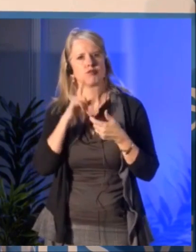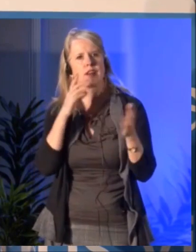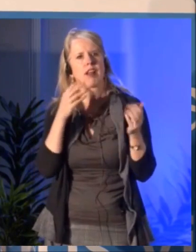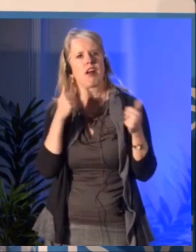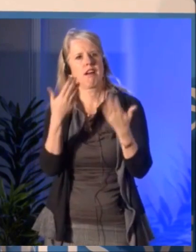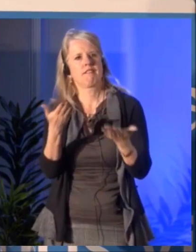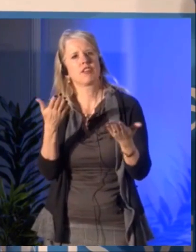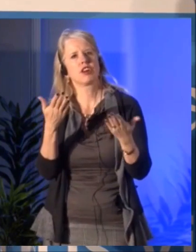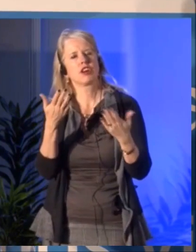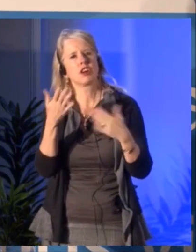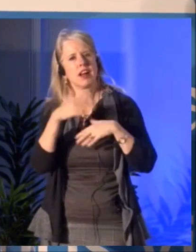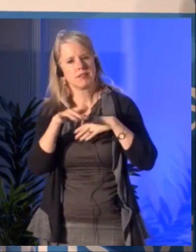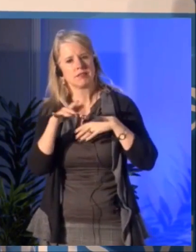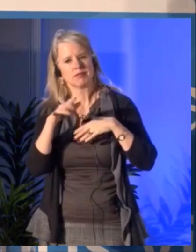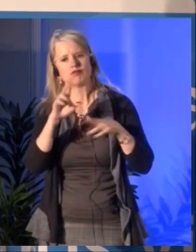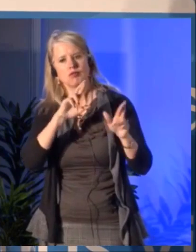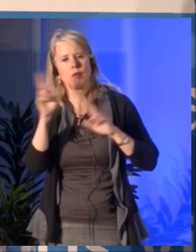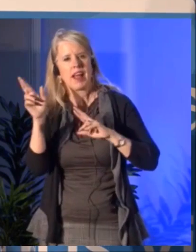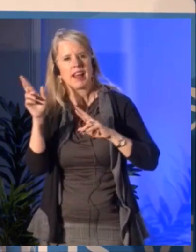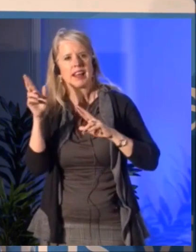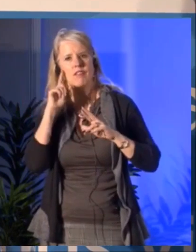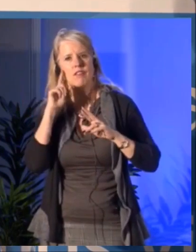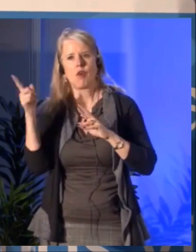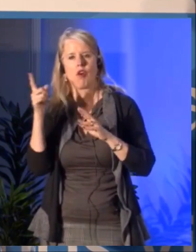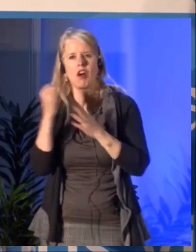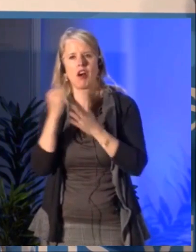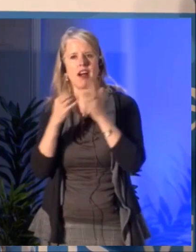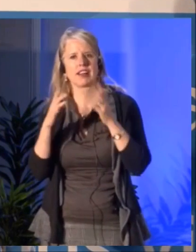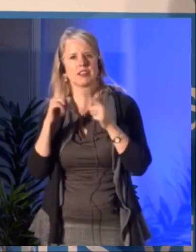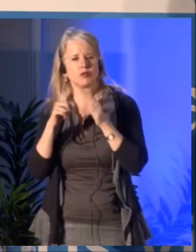in fairs, will be present in biennale, will be present